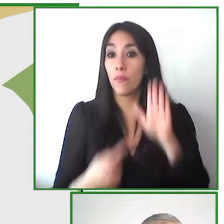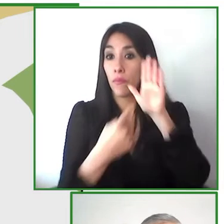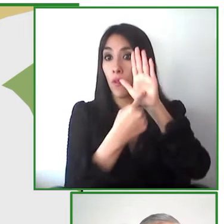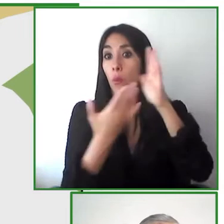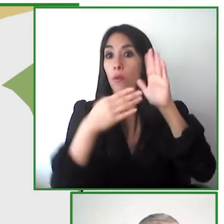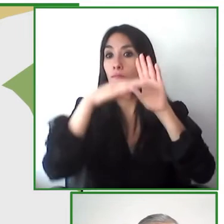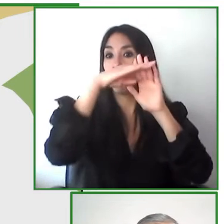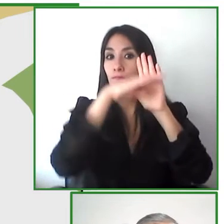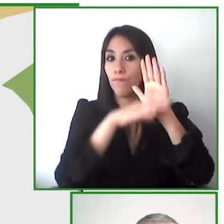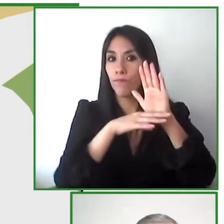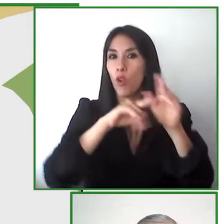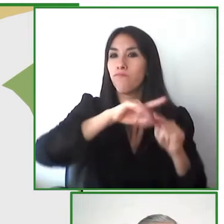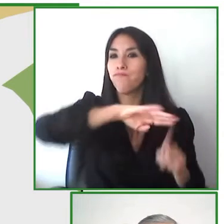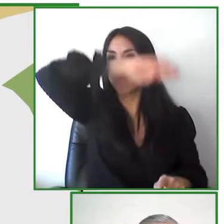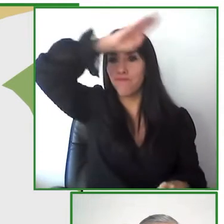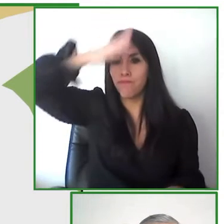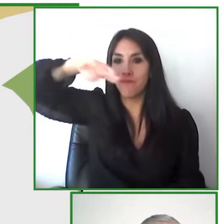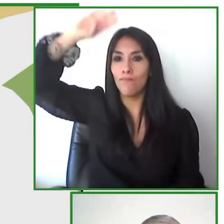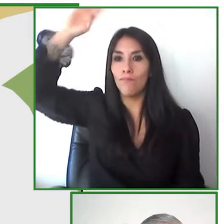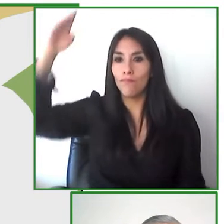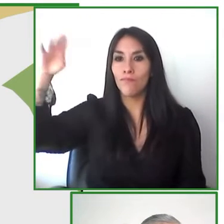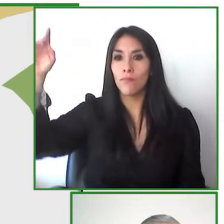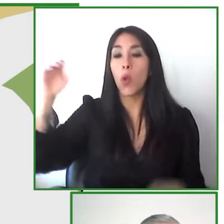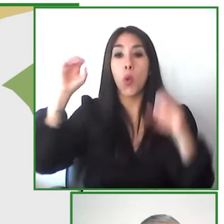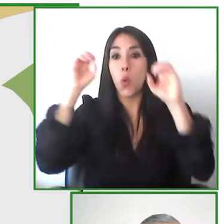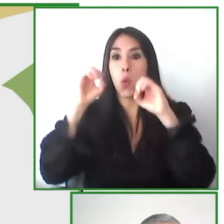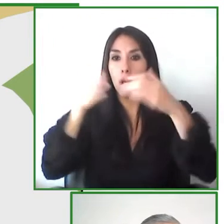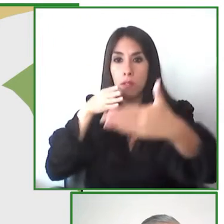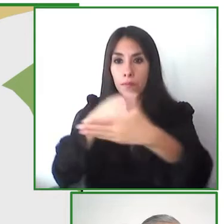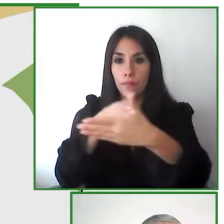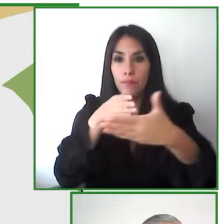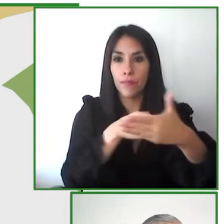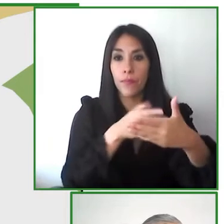on hiking without limits my name is glenda duran as